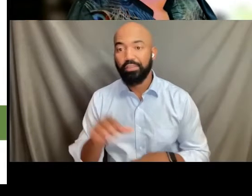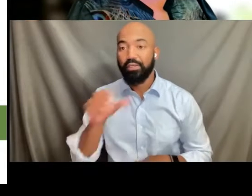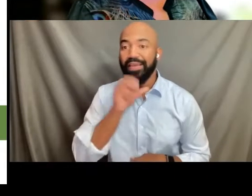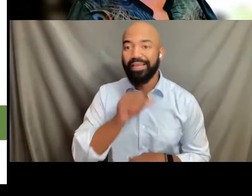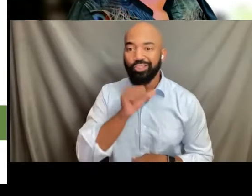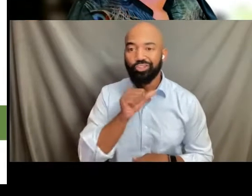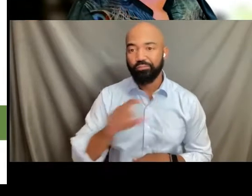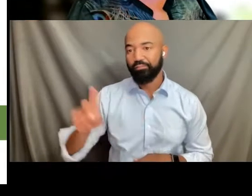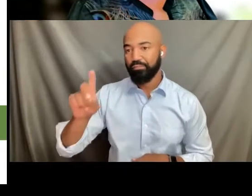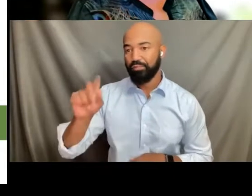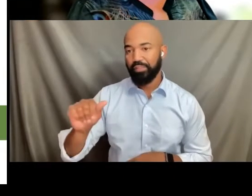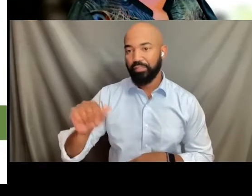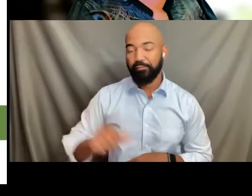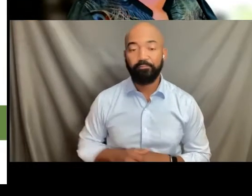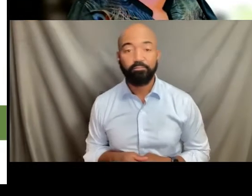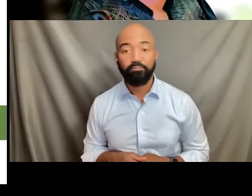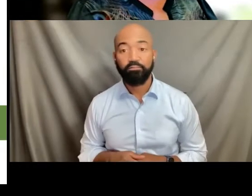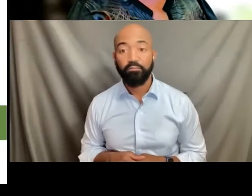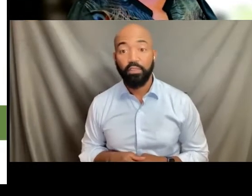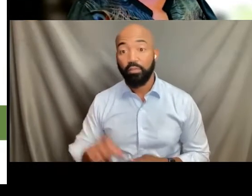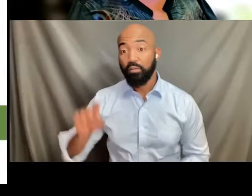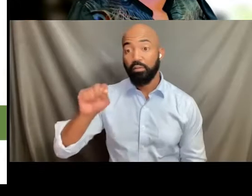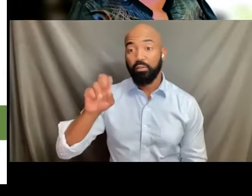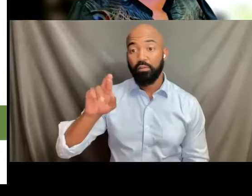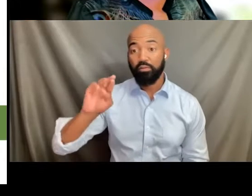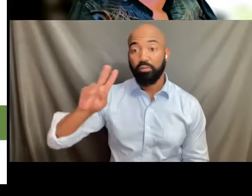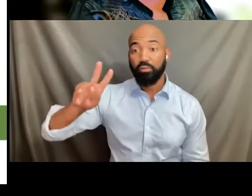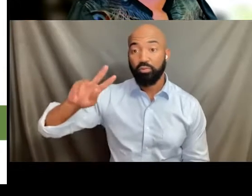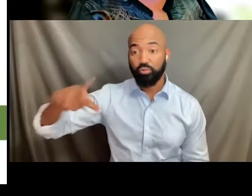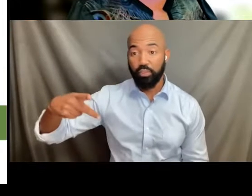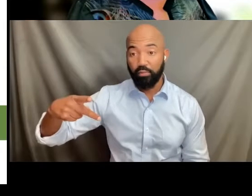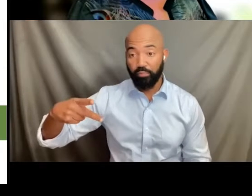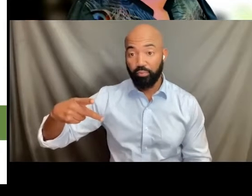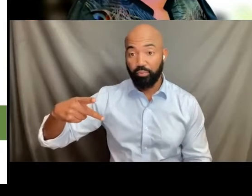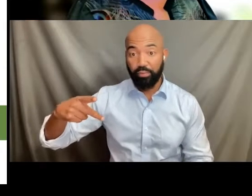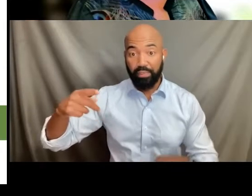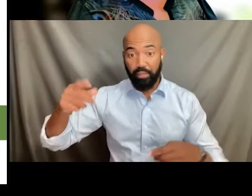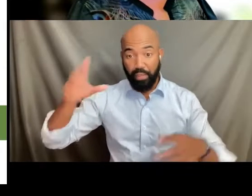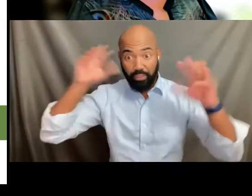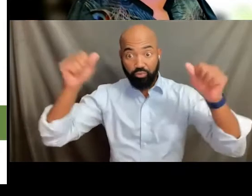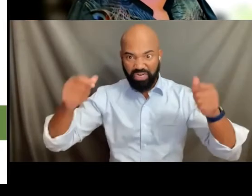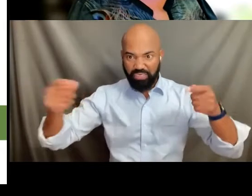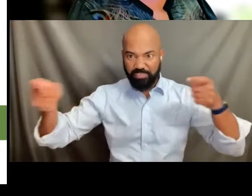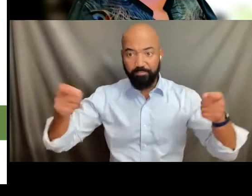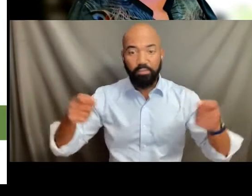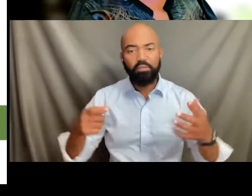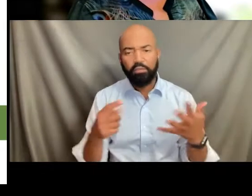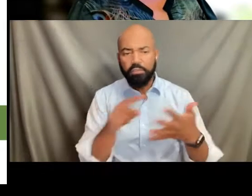What the Trump administration did was reinterpret what those protections were